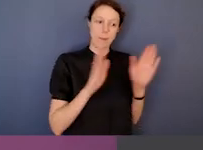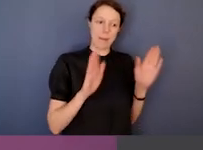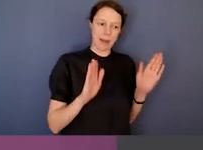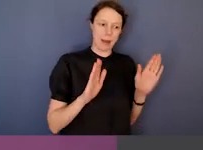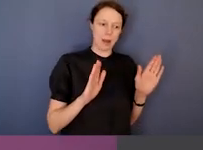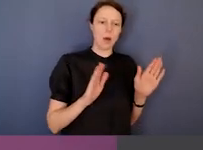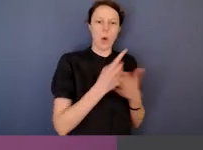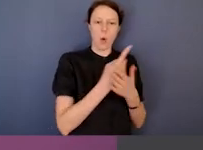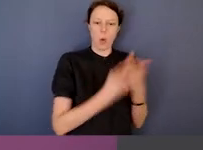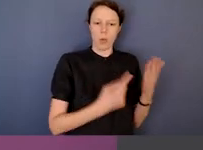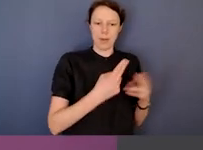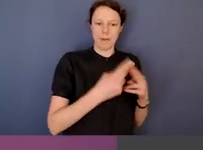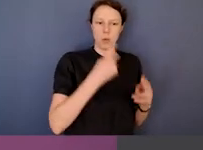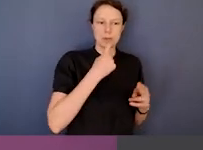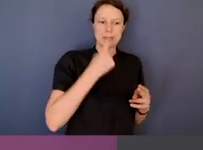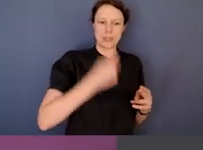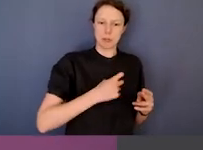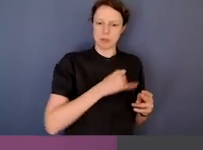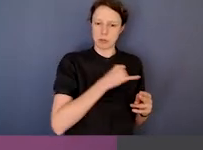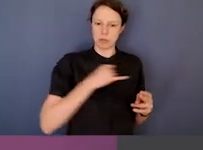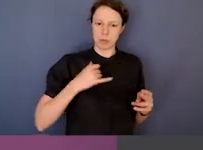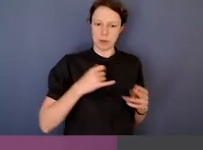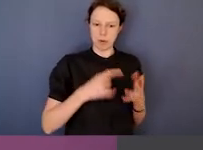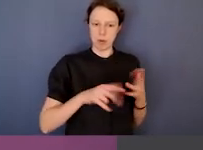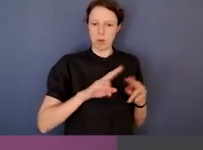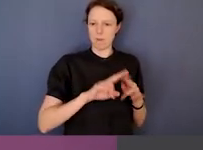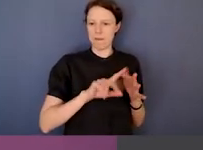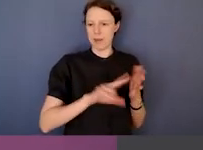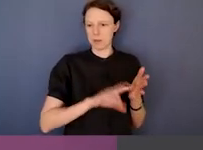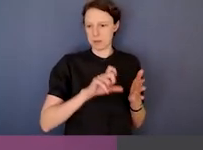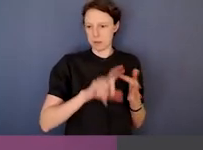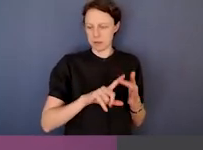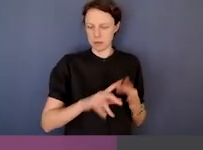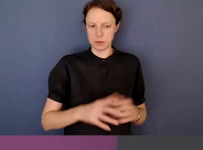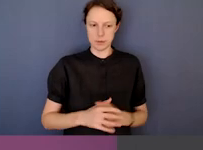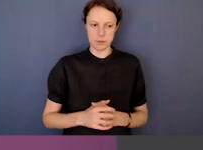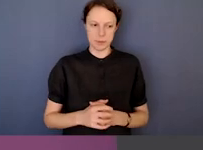but indictable criminal offences so the more serious criminal offences.